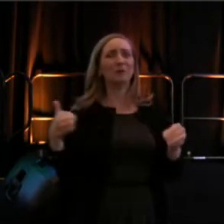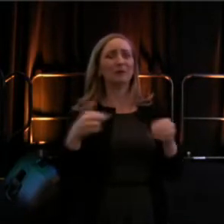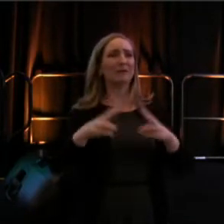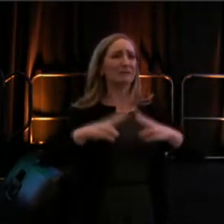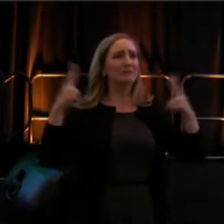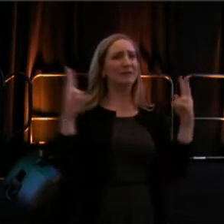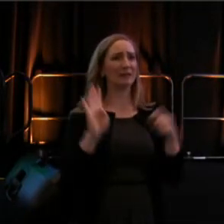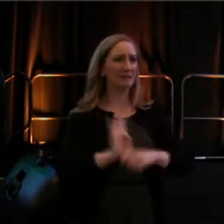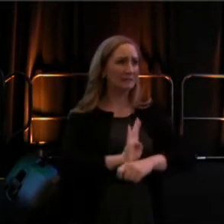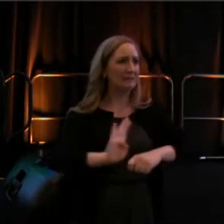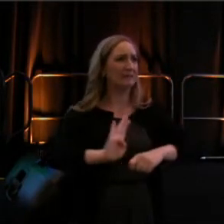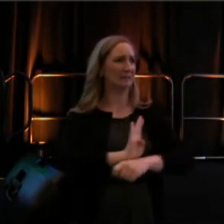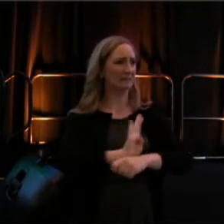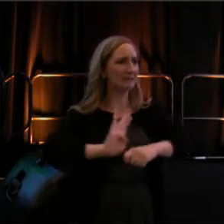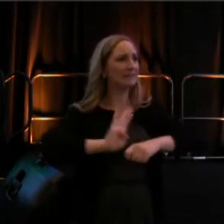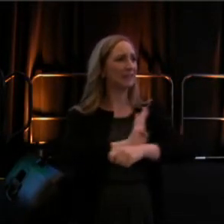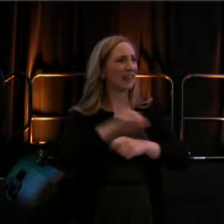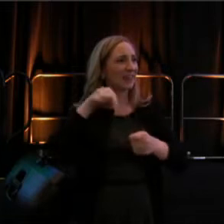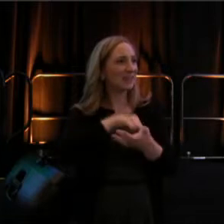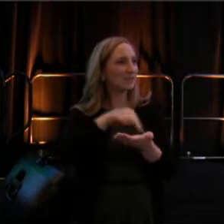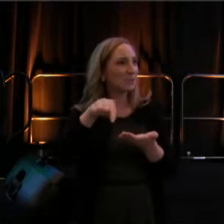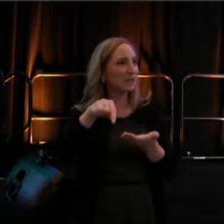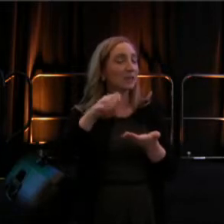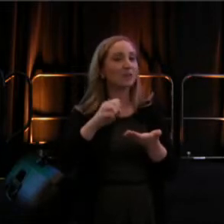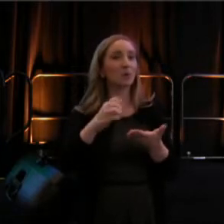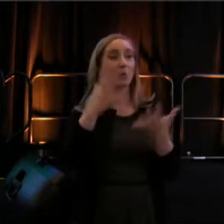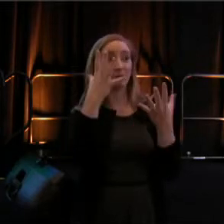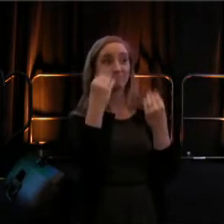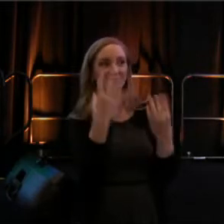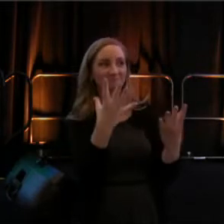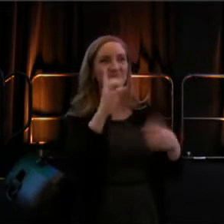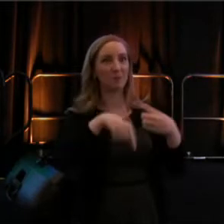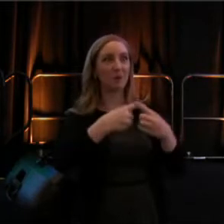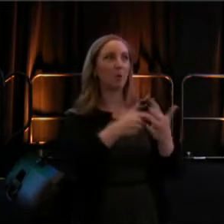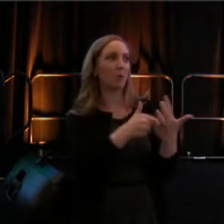And so I want to tell you a little something about what we've been up to.